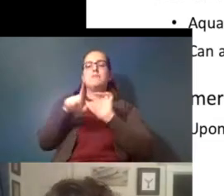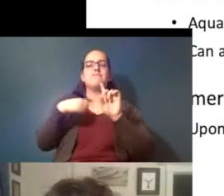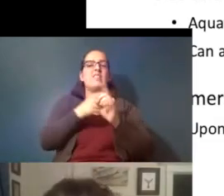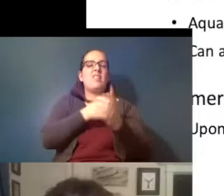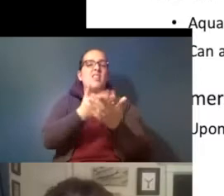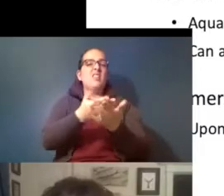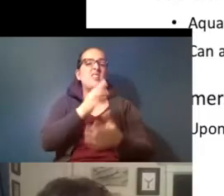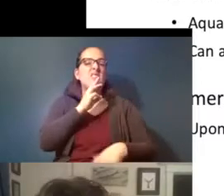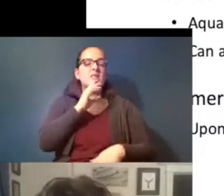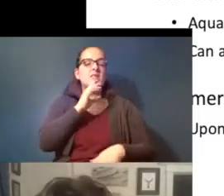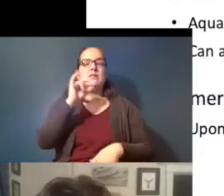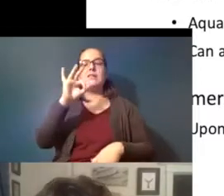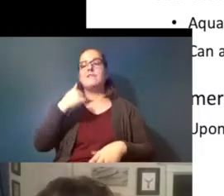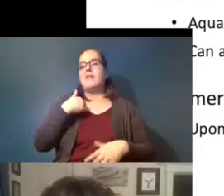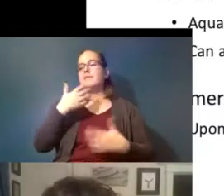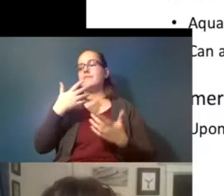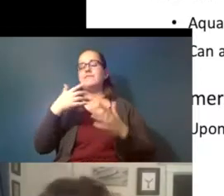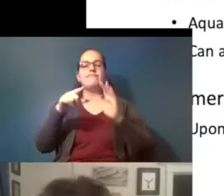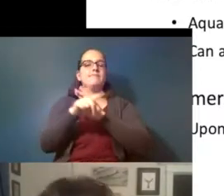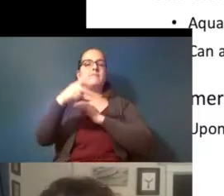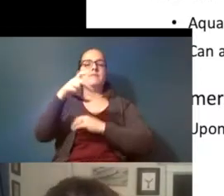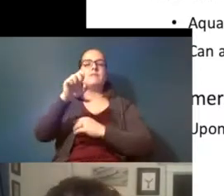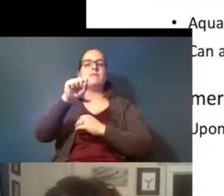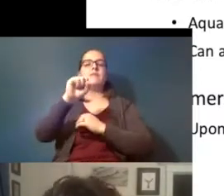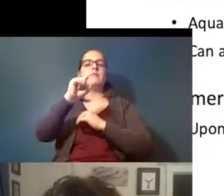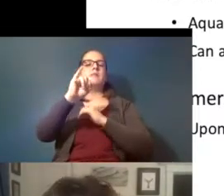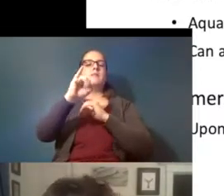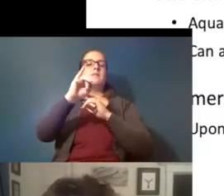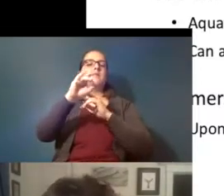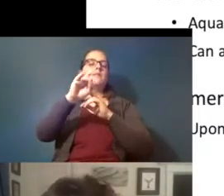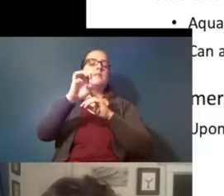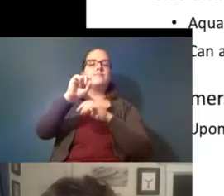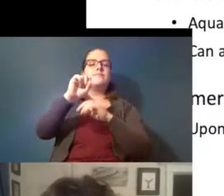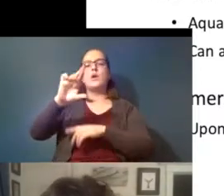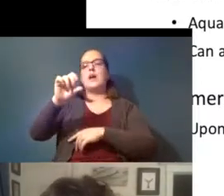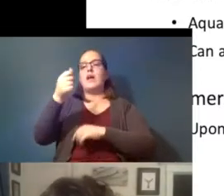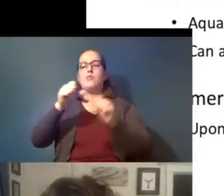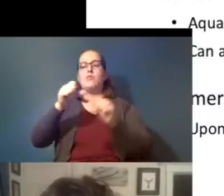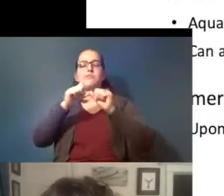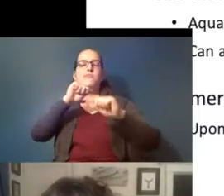if there were pesticides or other persistent pollutants out there plastic sort of acted